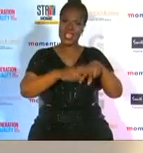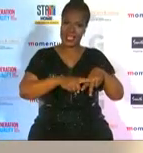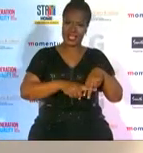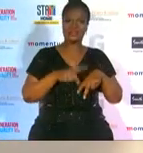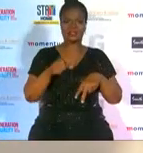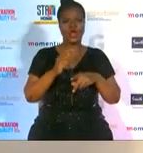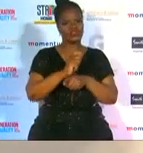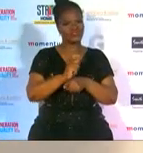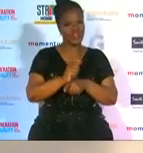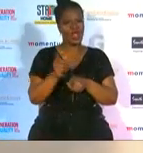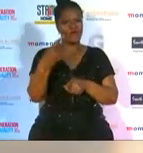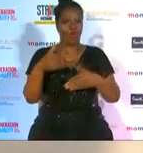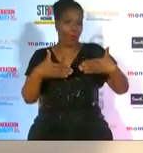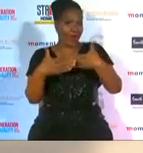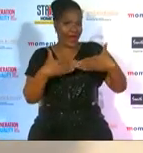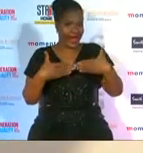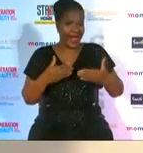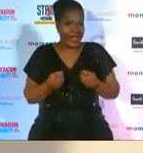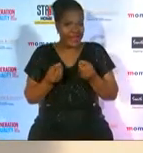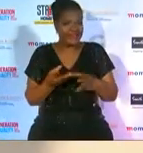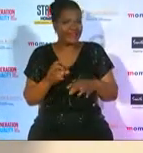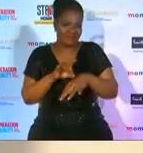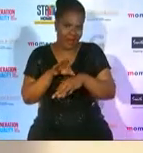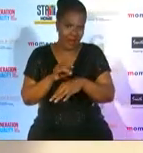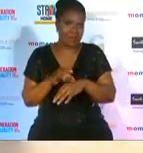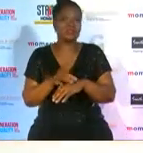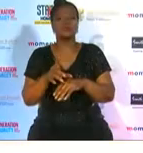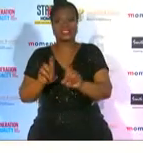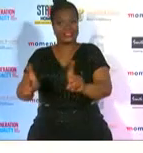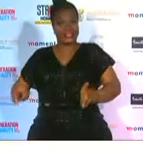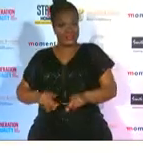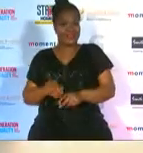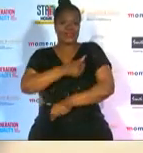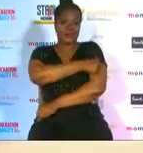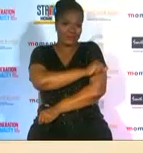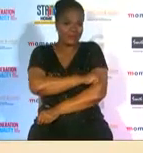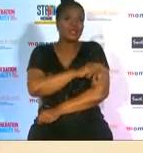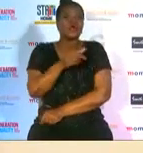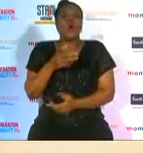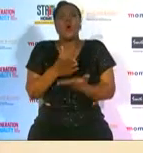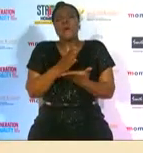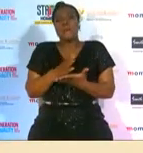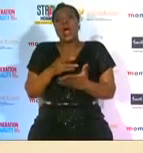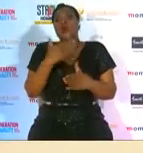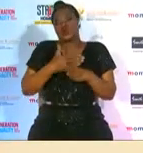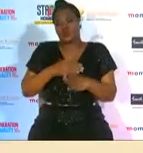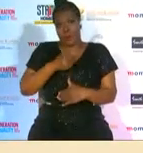for caregivers and counselors and placing them in various hospitals so part of my job was um i was part of the team that set up